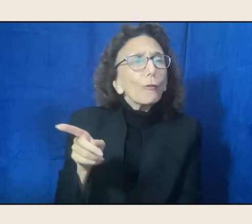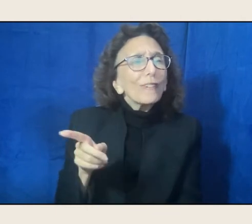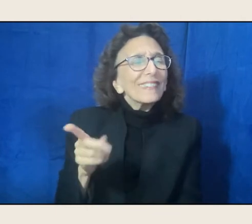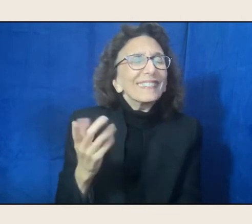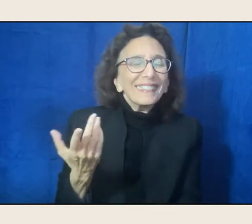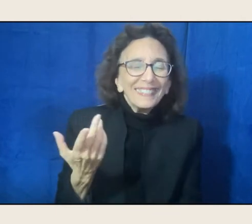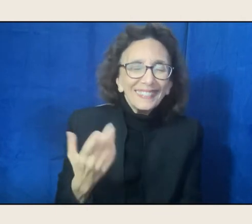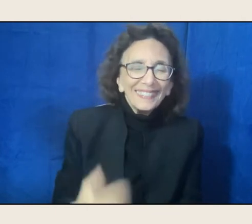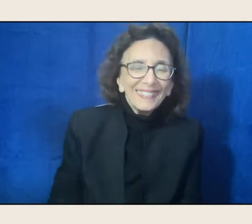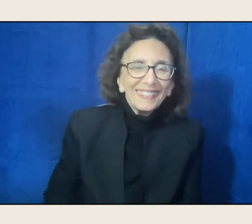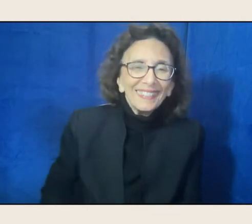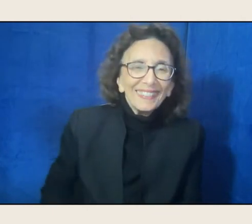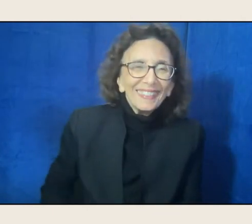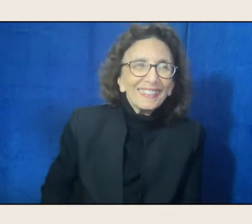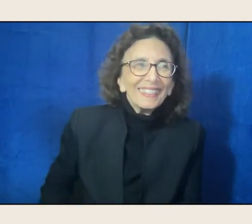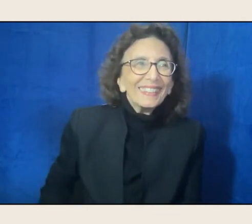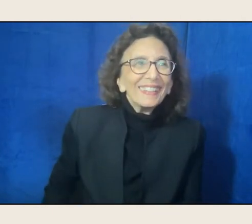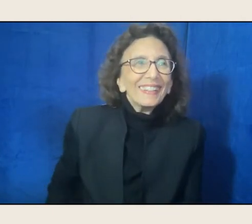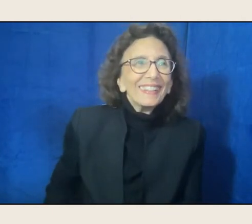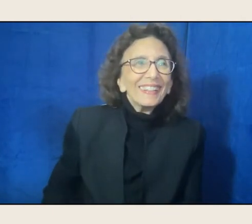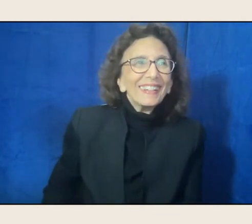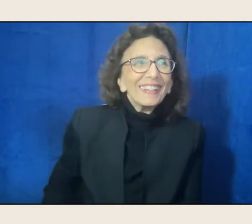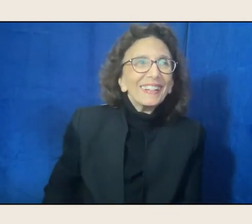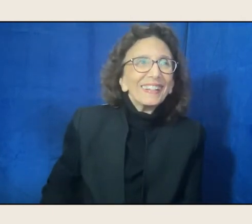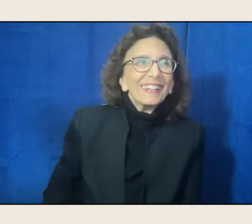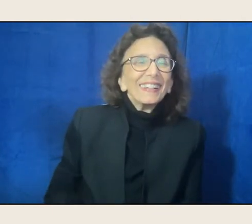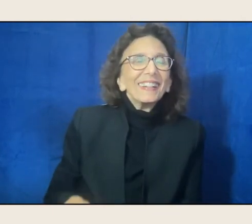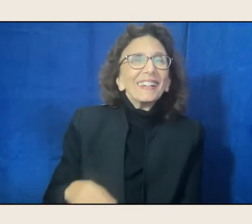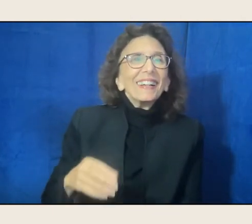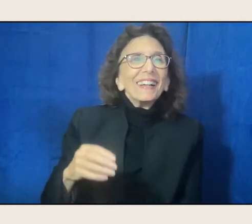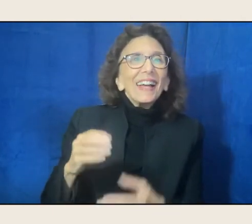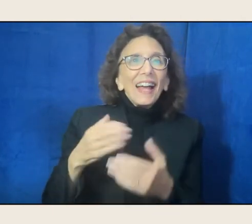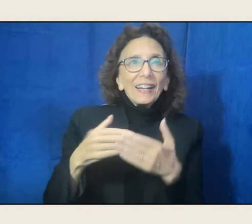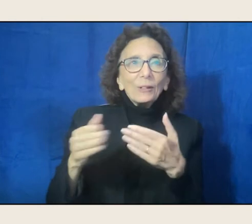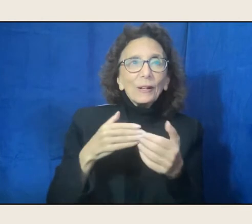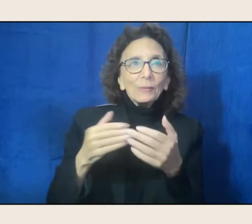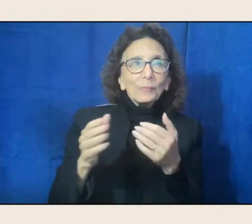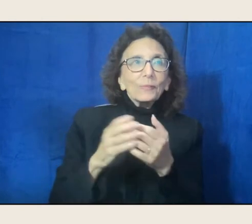Anyway, that piece came about because I was doing